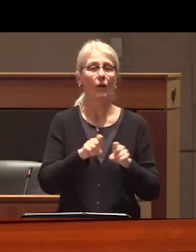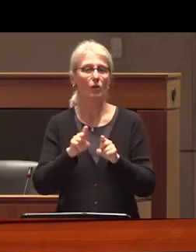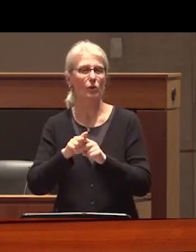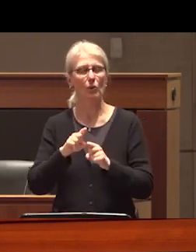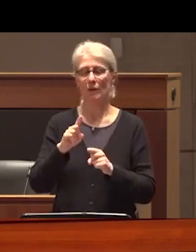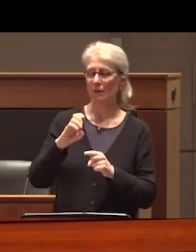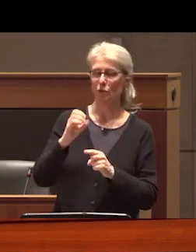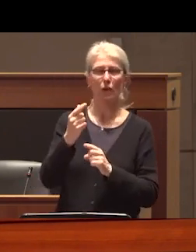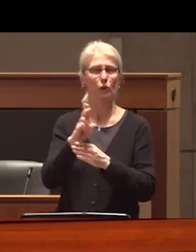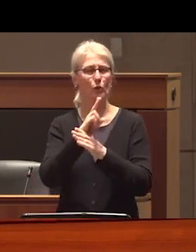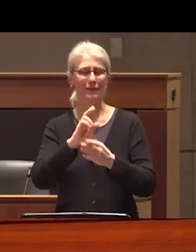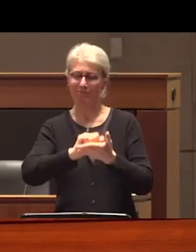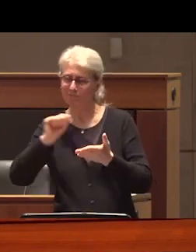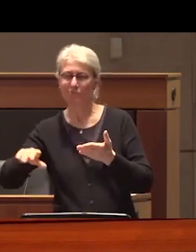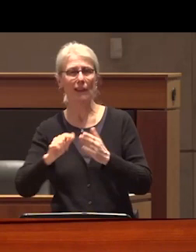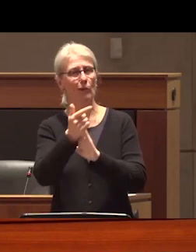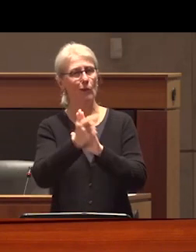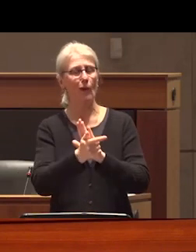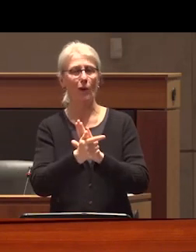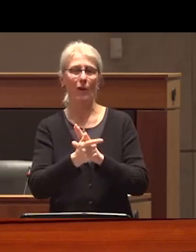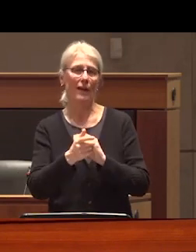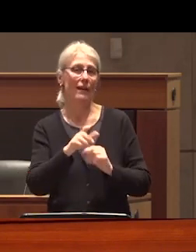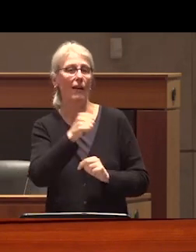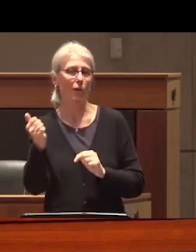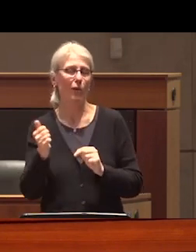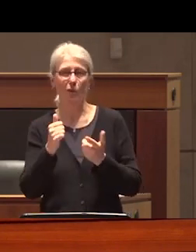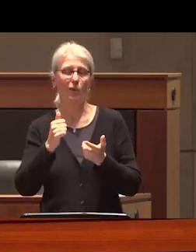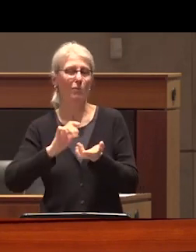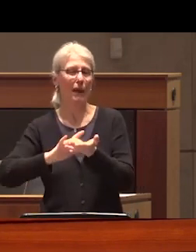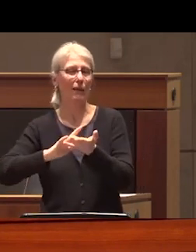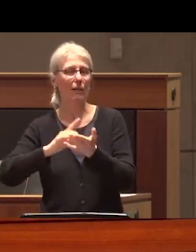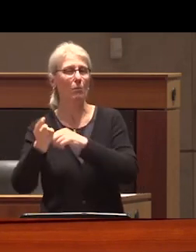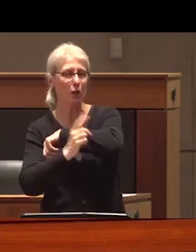legal system and medical forms of punishment such as drug treatment courts and mandatory addiction